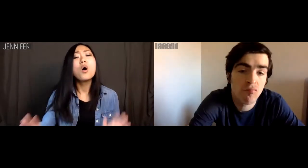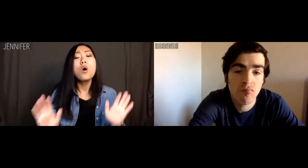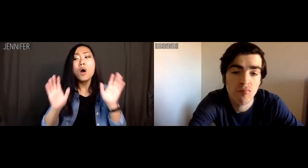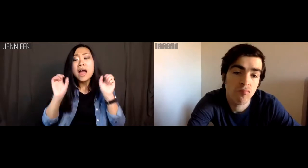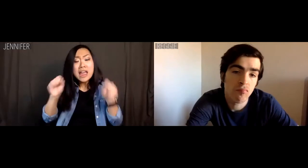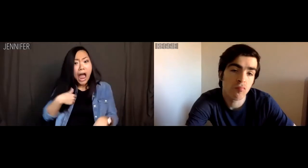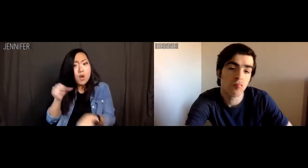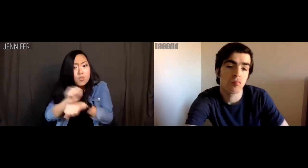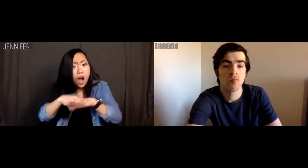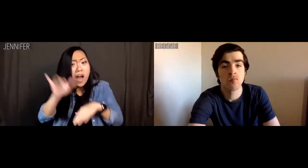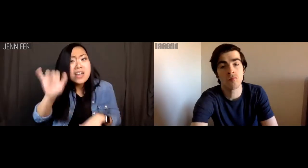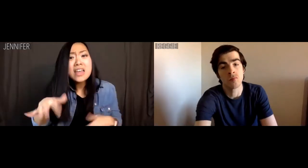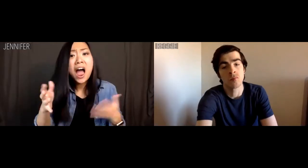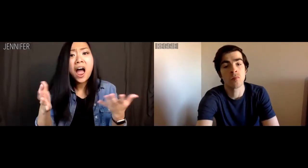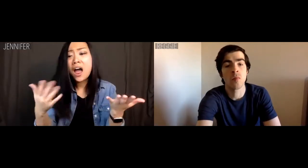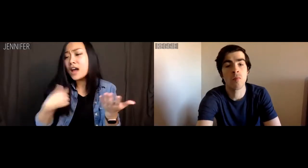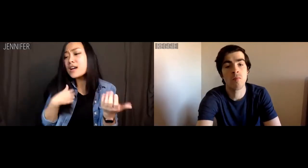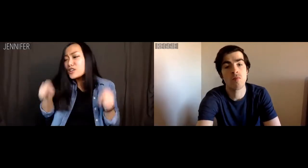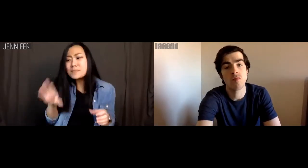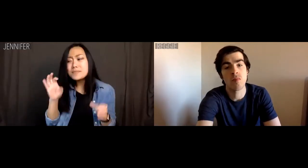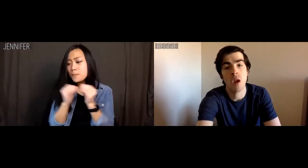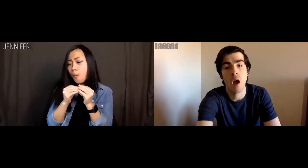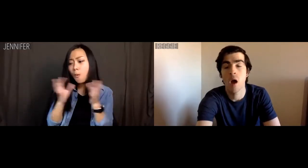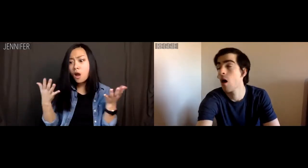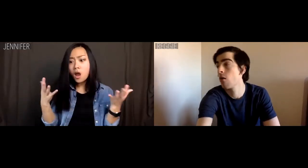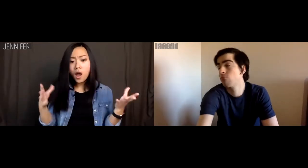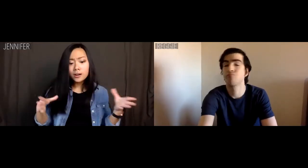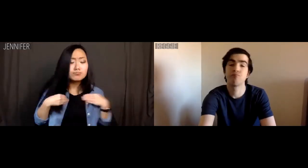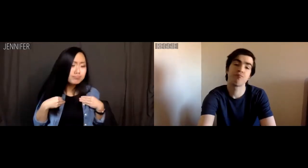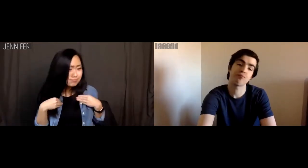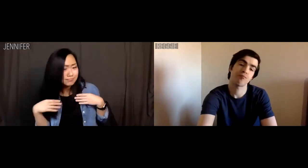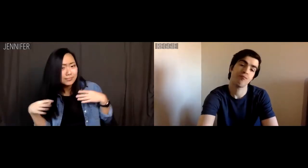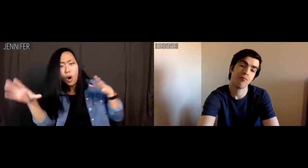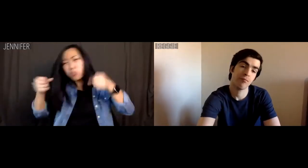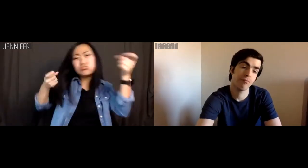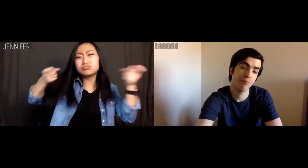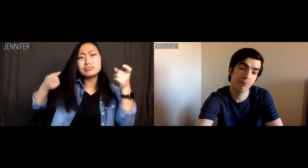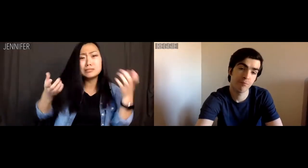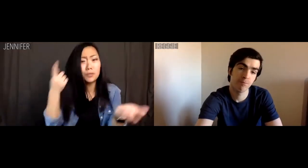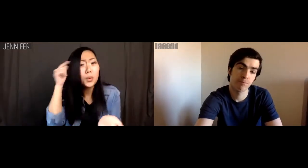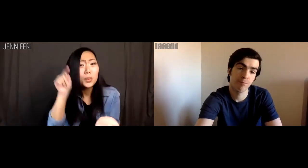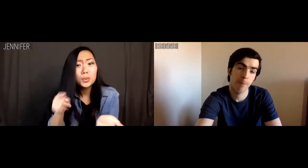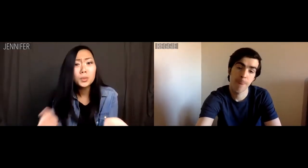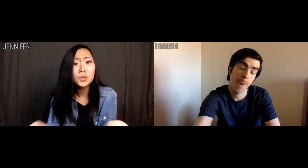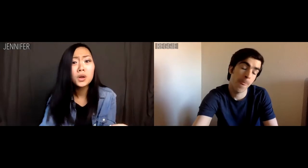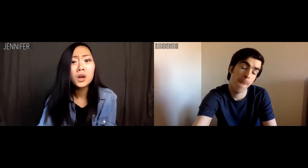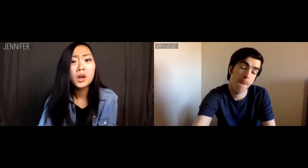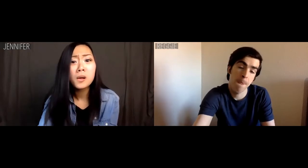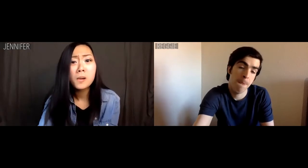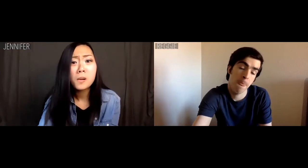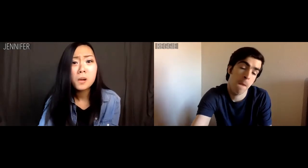Jennifer: Well, can I work on it? I guess I could be more... submissively domineering for you?